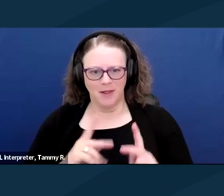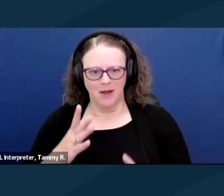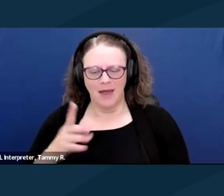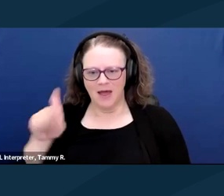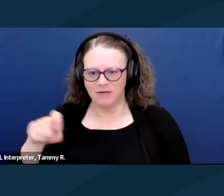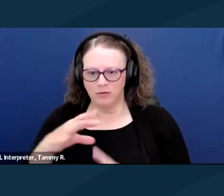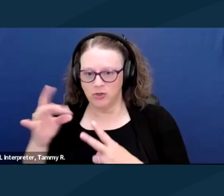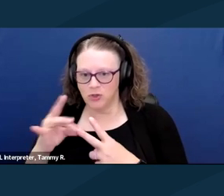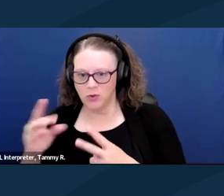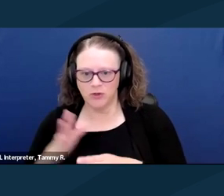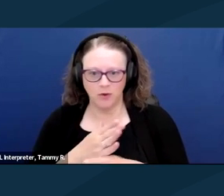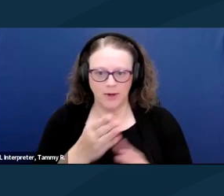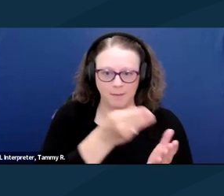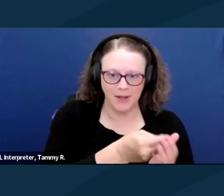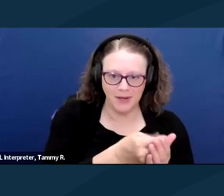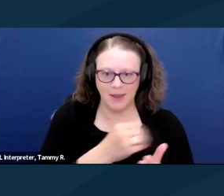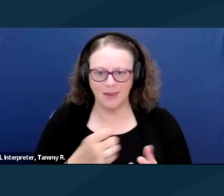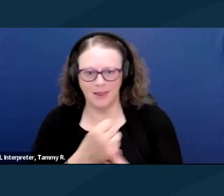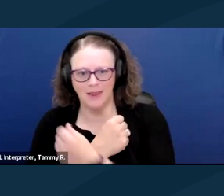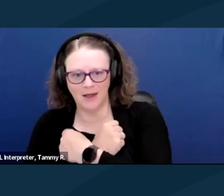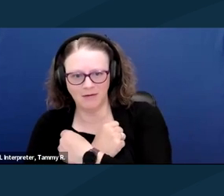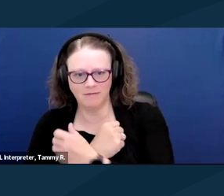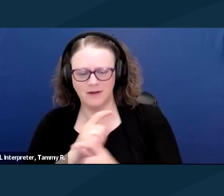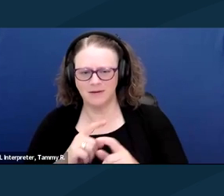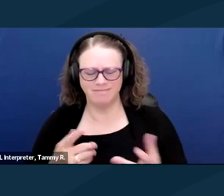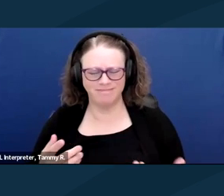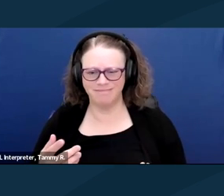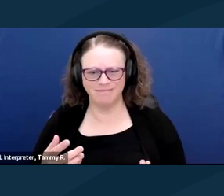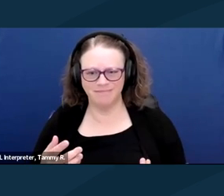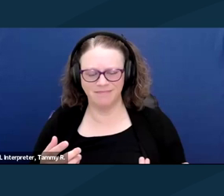and really, really could put a huge burial